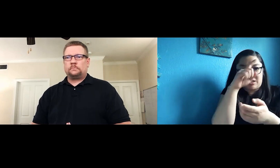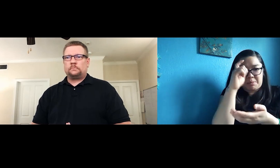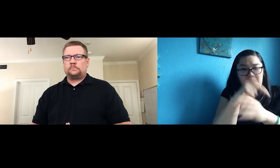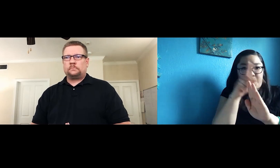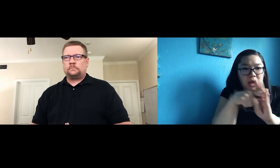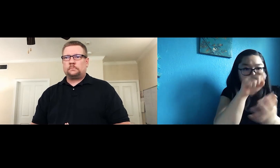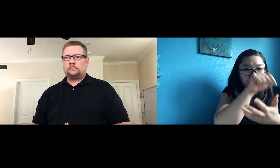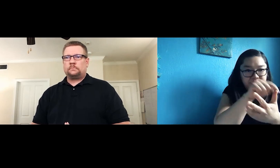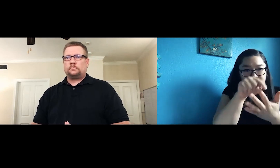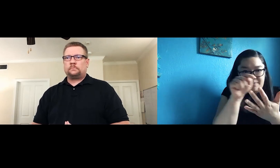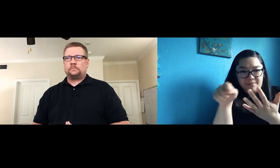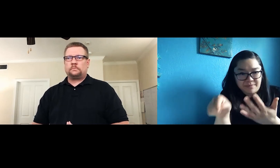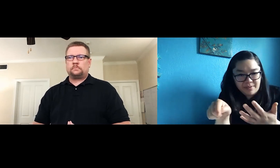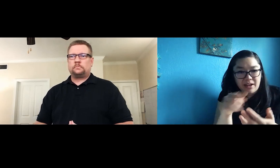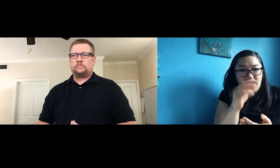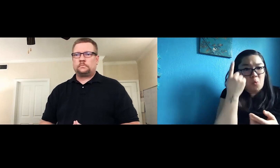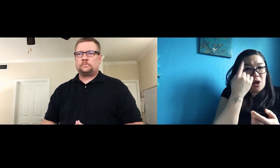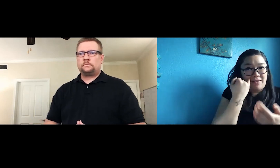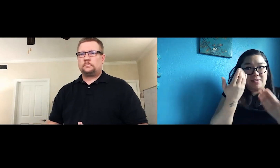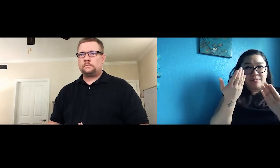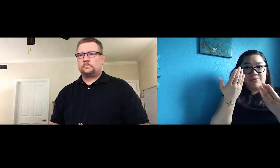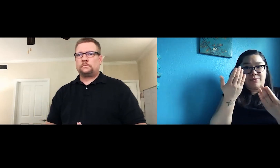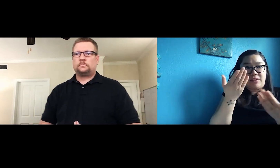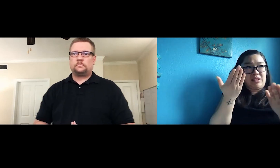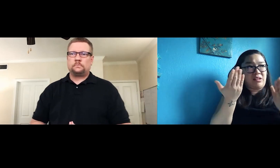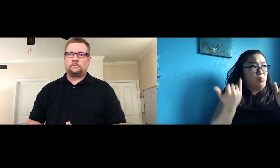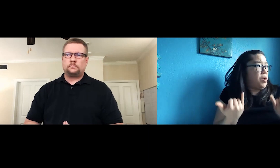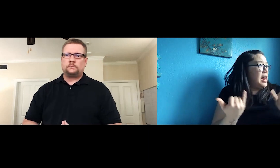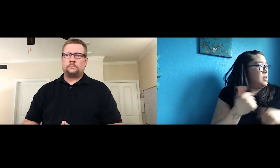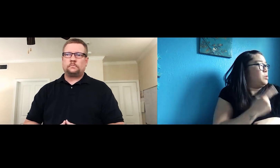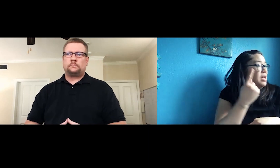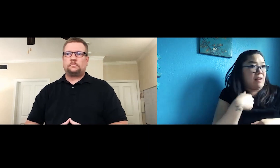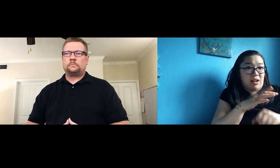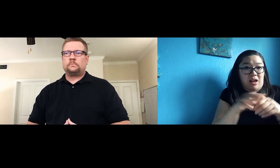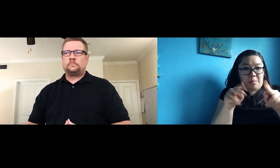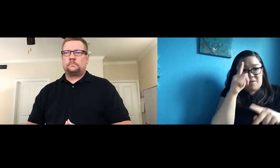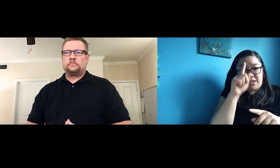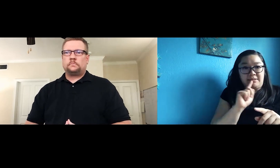different summer programs. And I wonder if, these days,